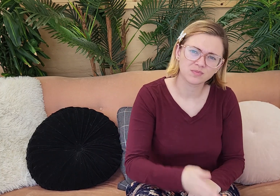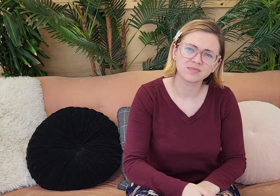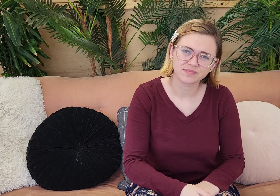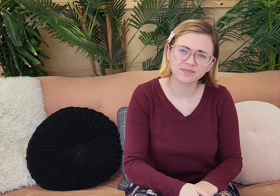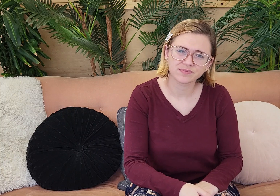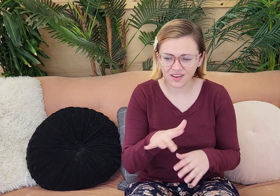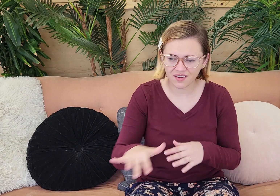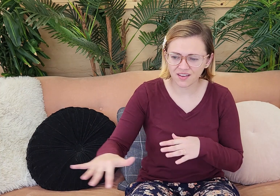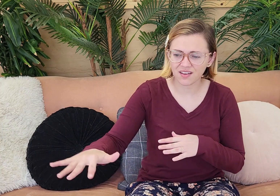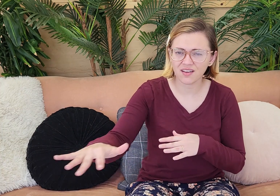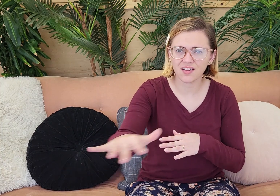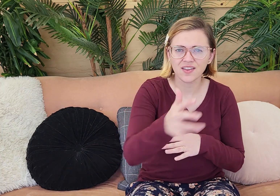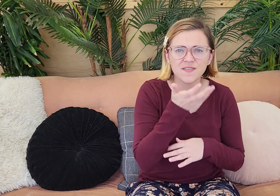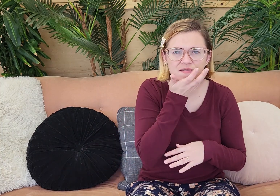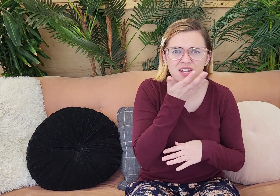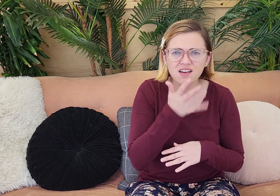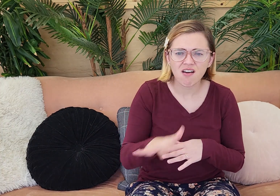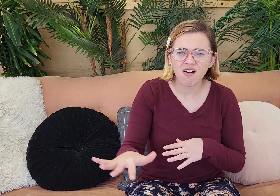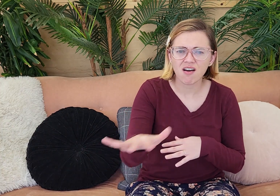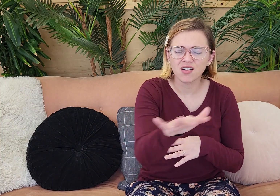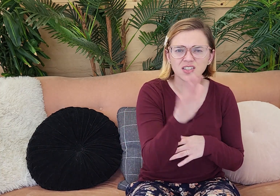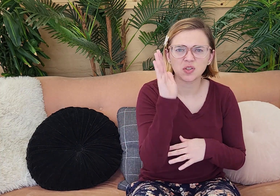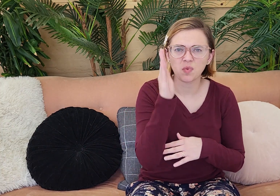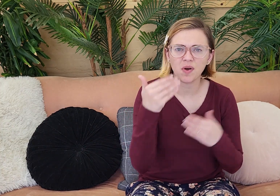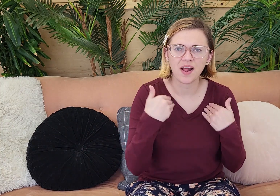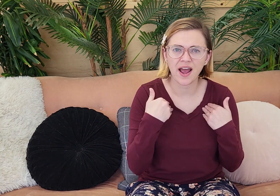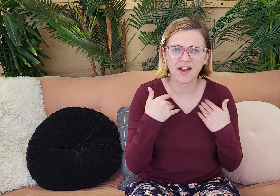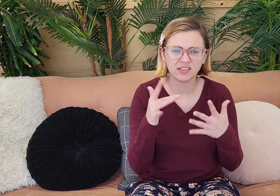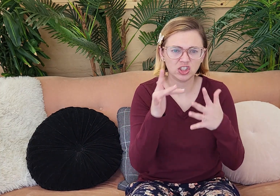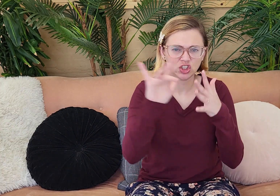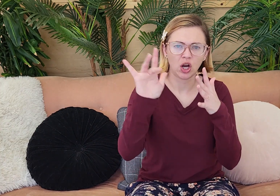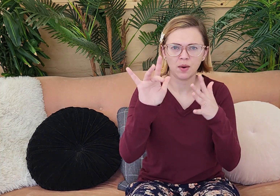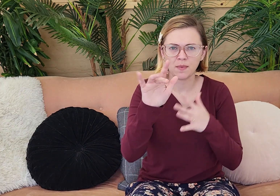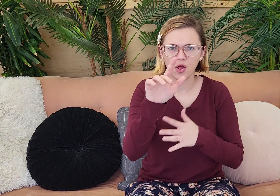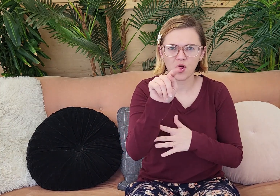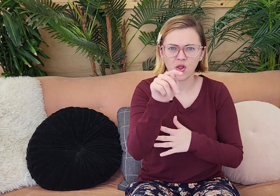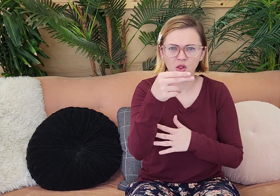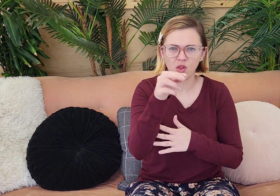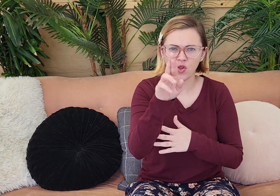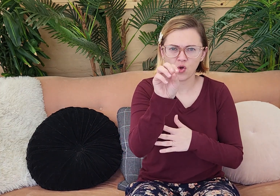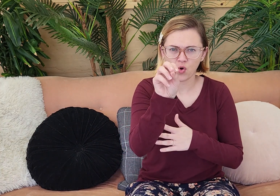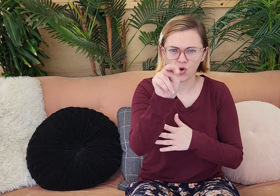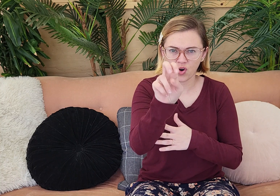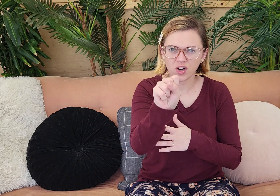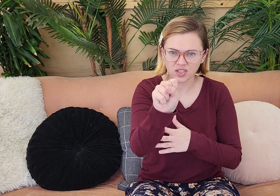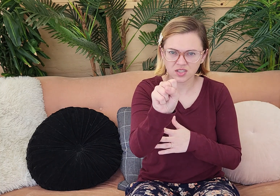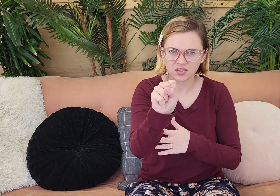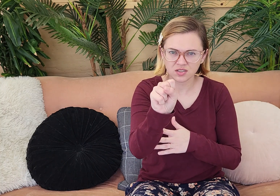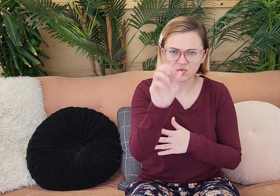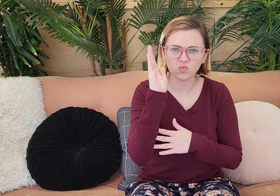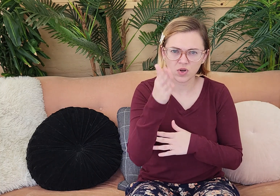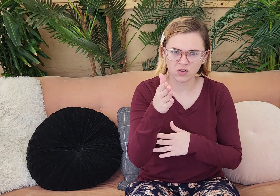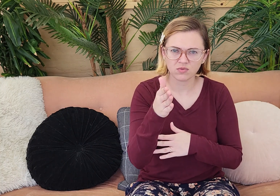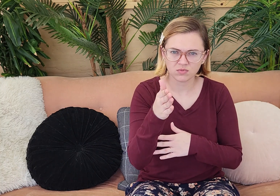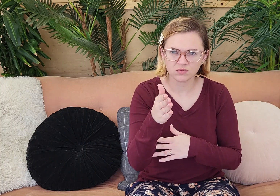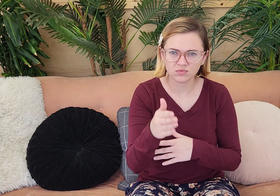having to do hard work and the fields around you will have thorns. And those thorn